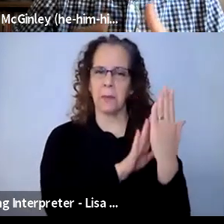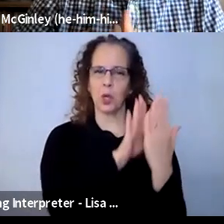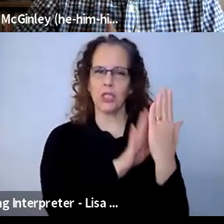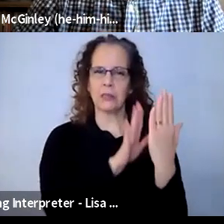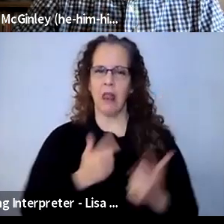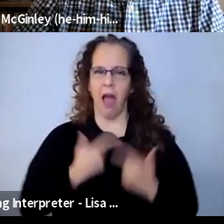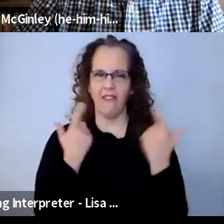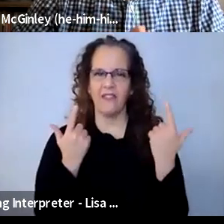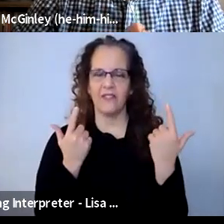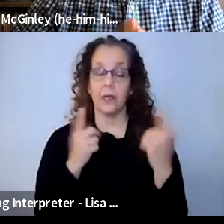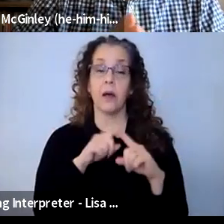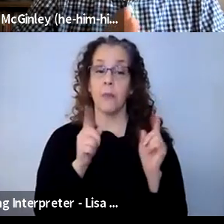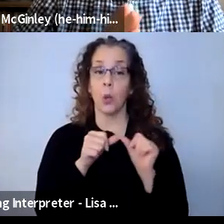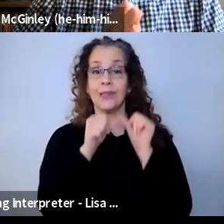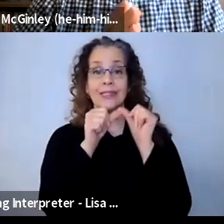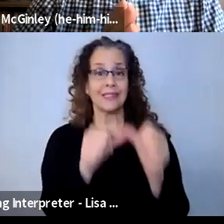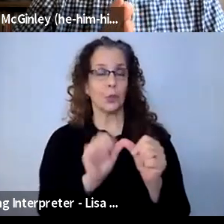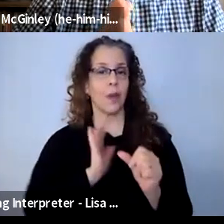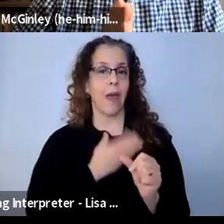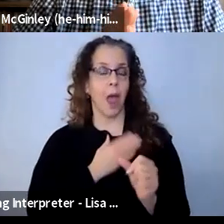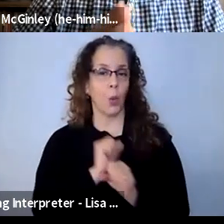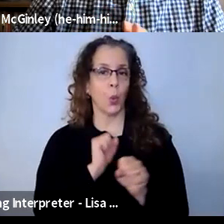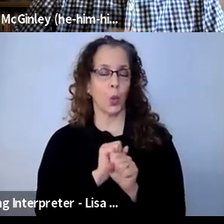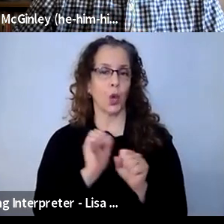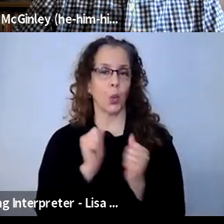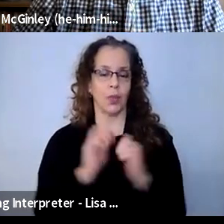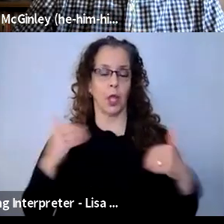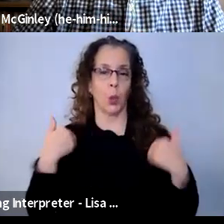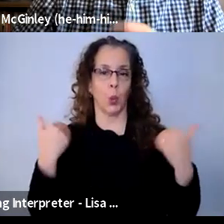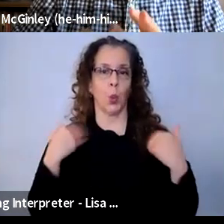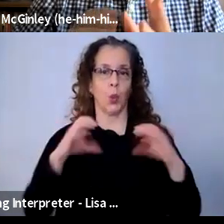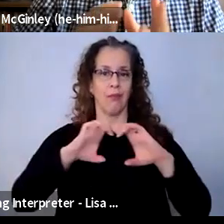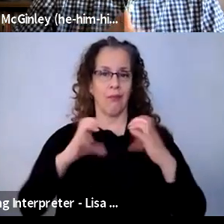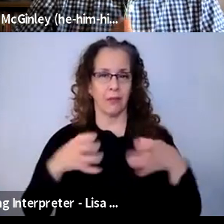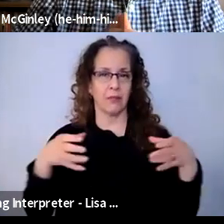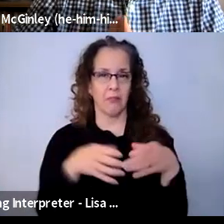our Roundabout youth ensemble, and our professional development